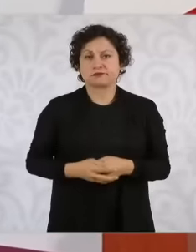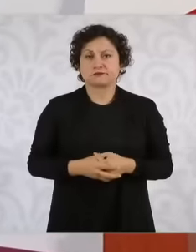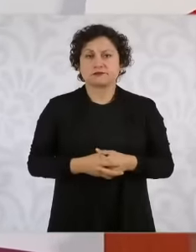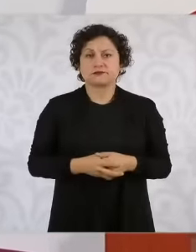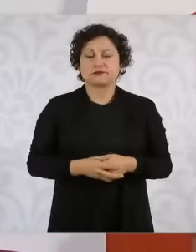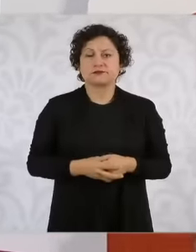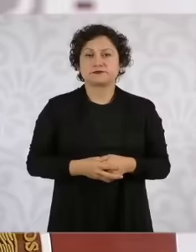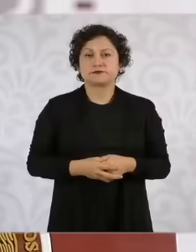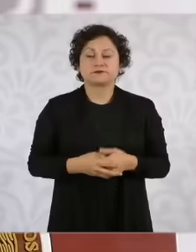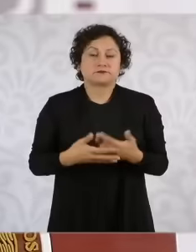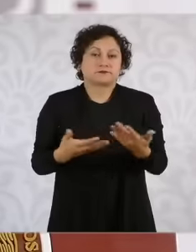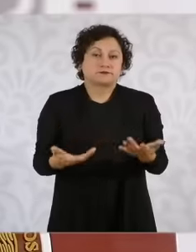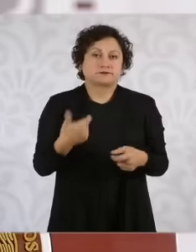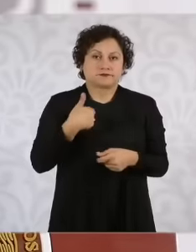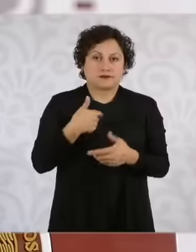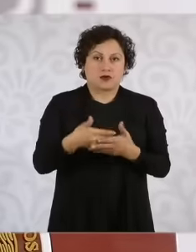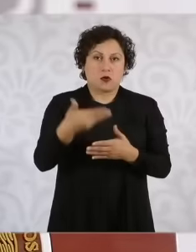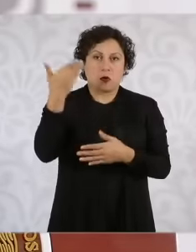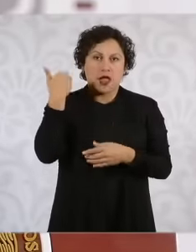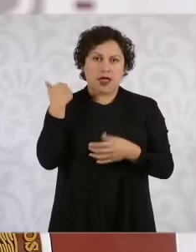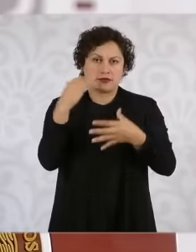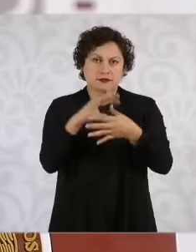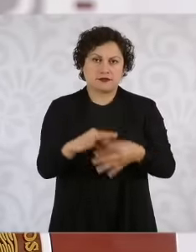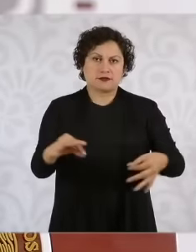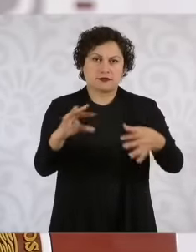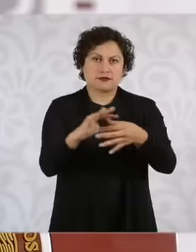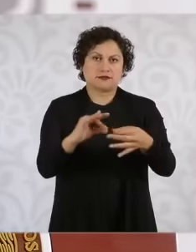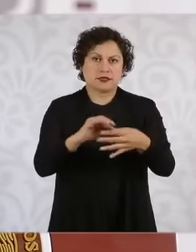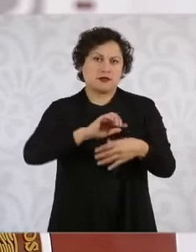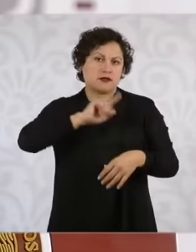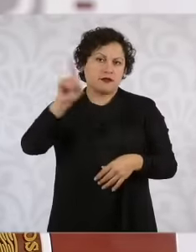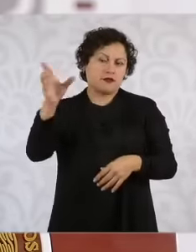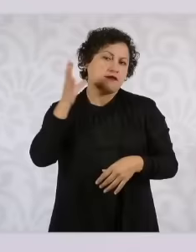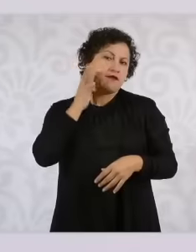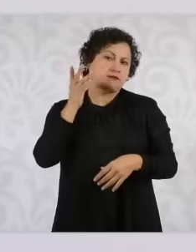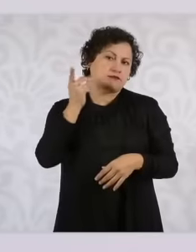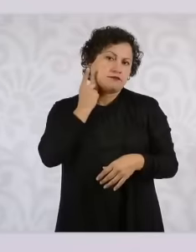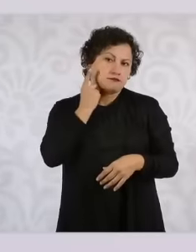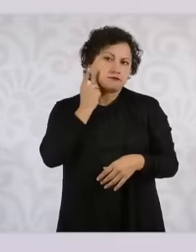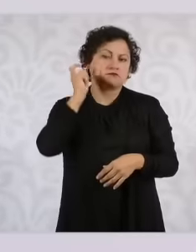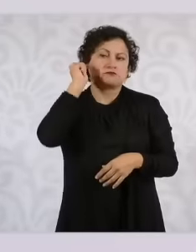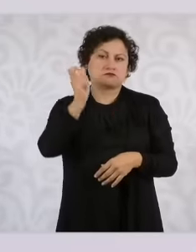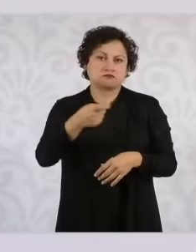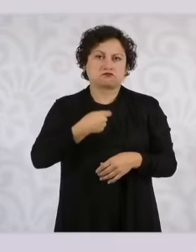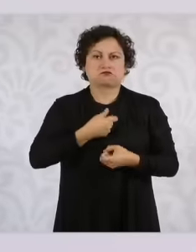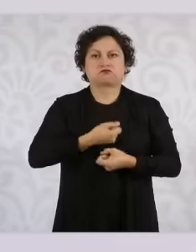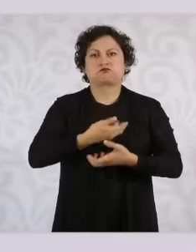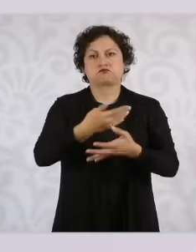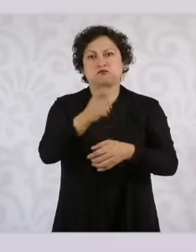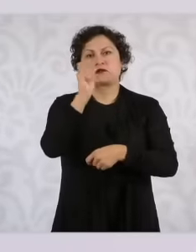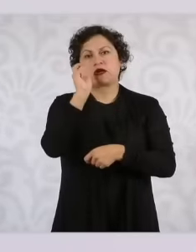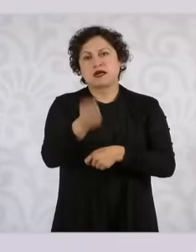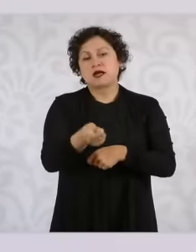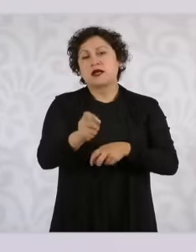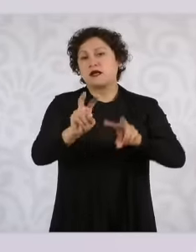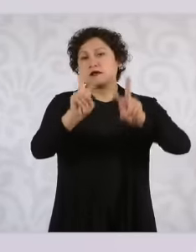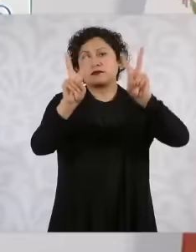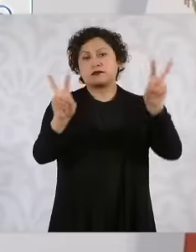I said in the speech in the congress, in economic terms it is not competition it is